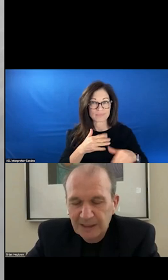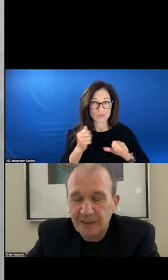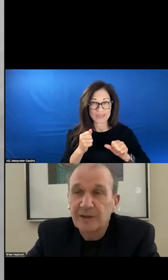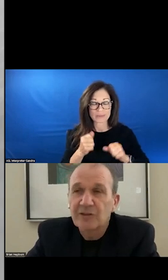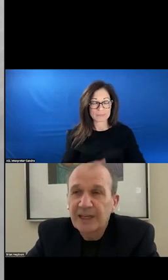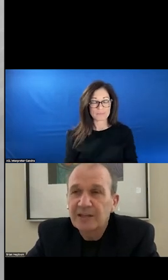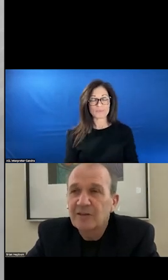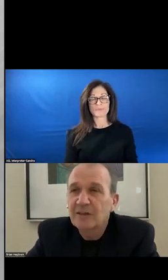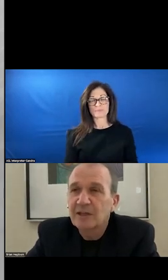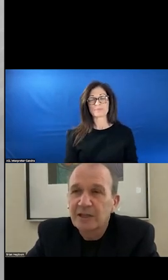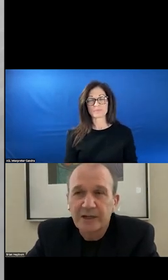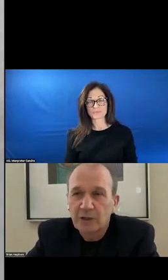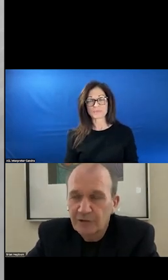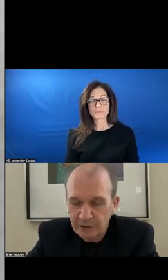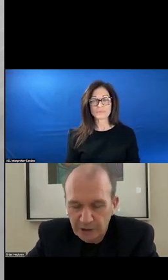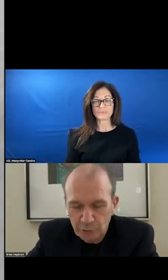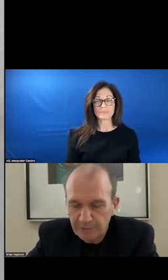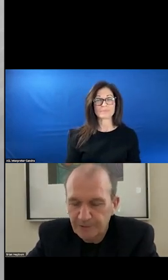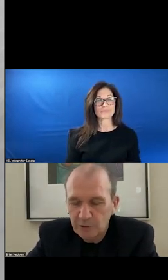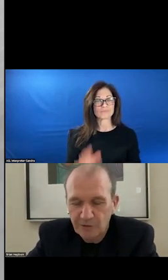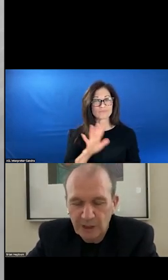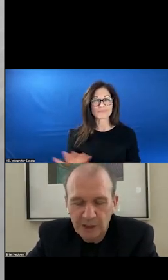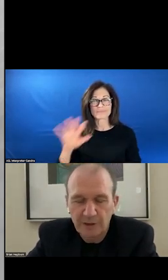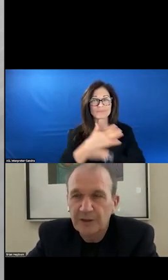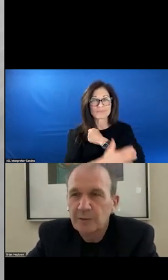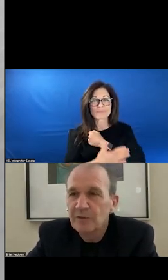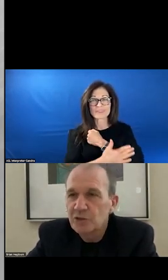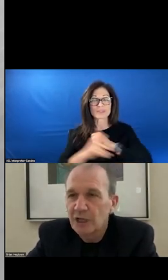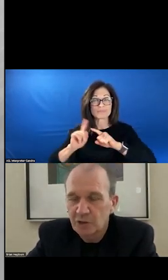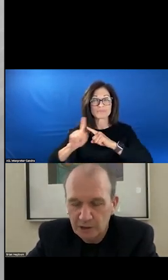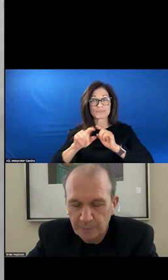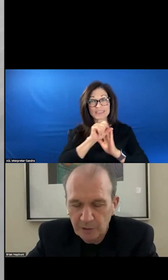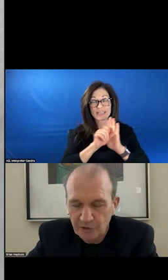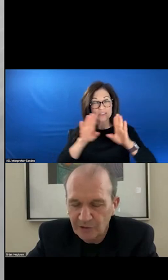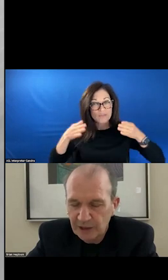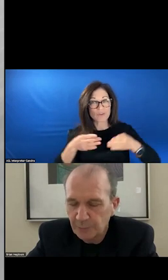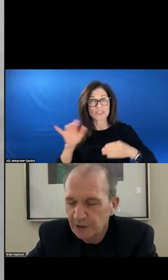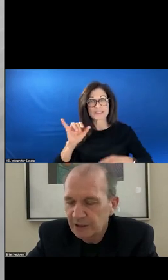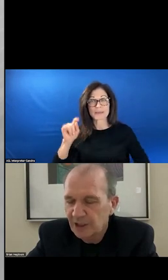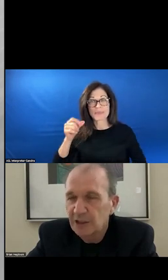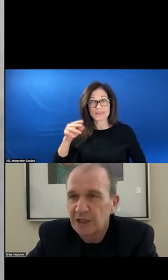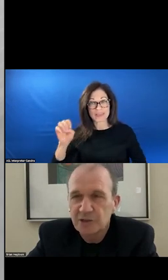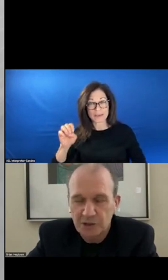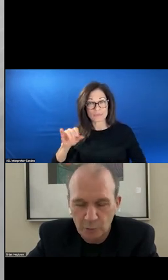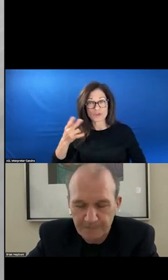THE STATES ACROSS THE COUNTRY ARE FOCUSSED ON THE THEMES THAT JOHN TALKED ABOUT WITH SUSTAINABILITY AND TECHNOLOGY AND WORK